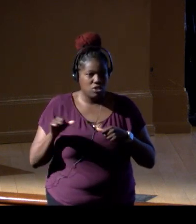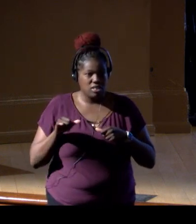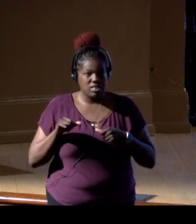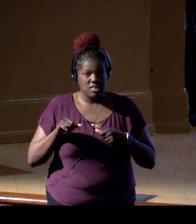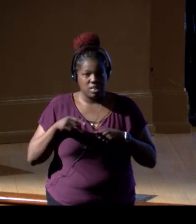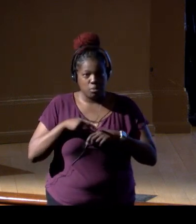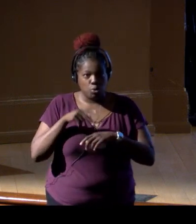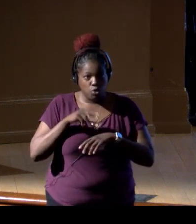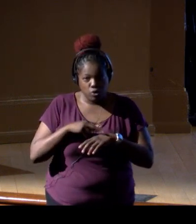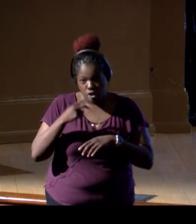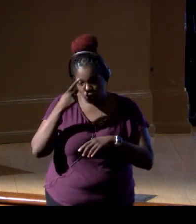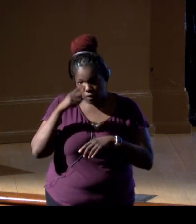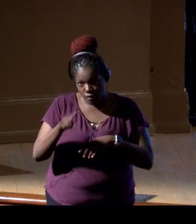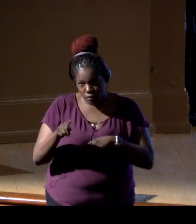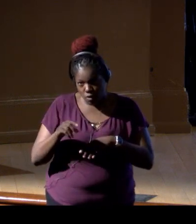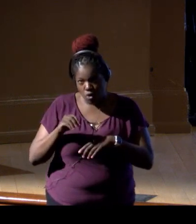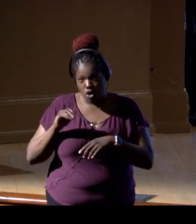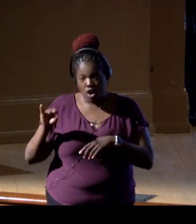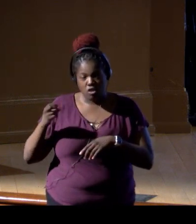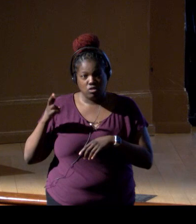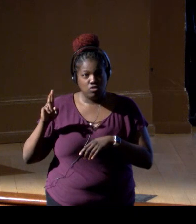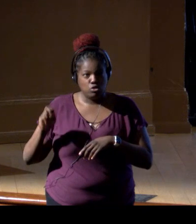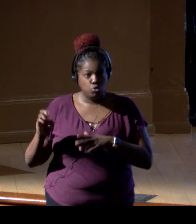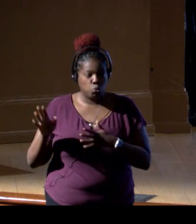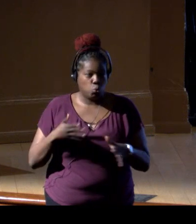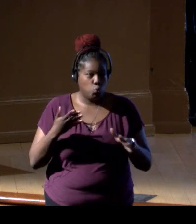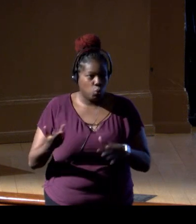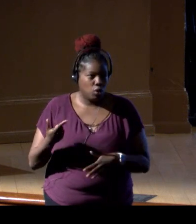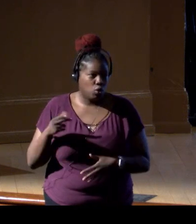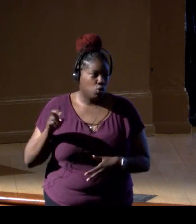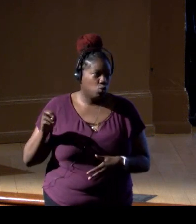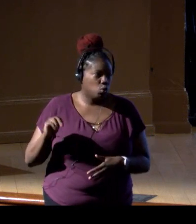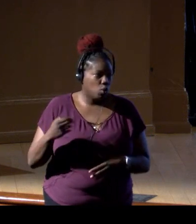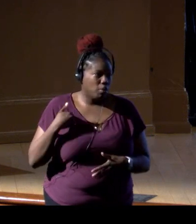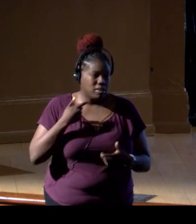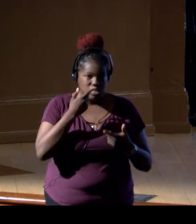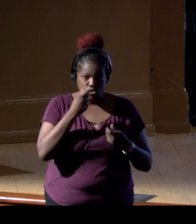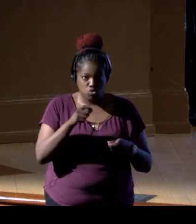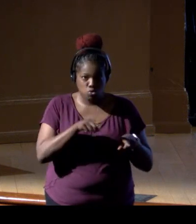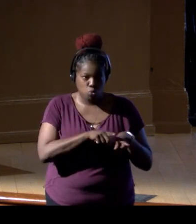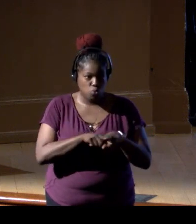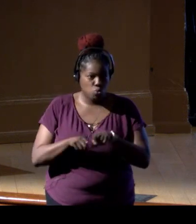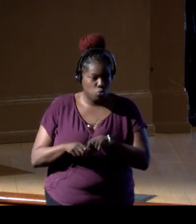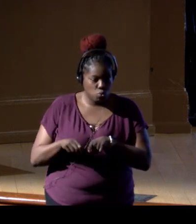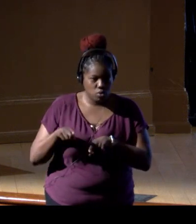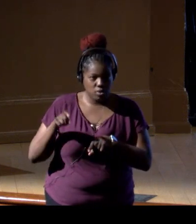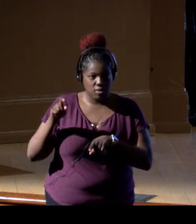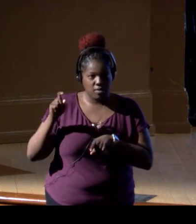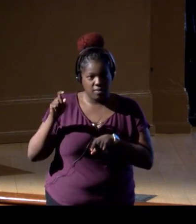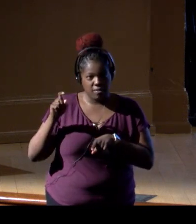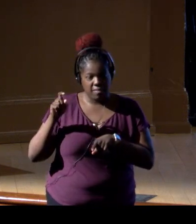for offshore wind. Guam already has interest as well, so that's gonna need, so there's a big need